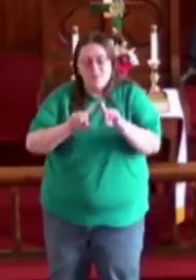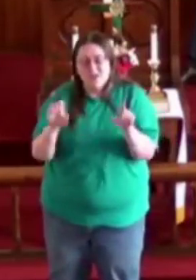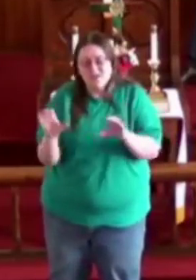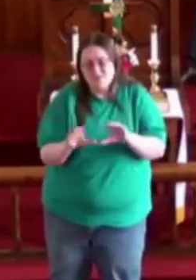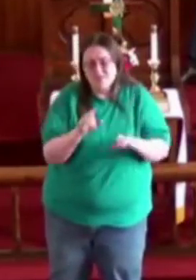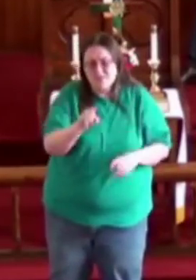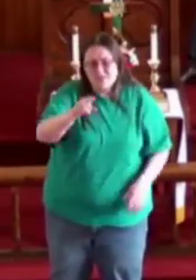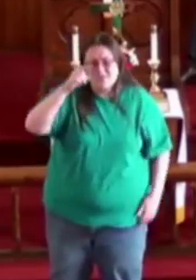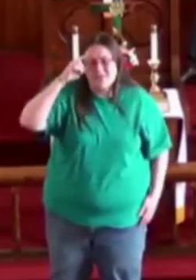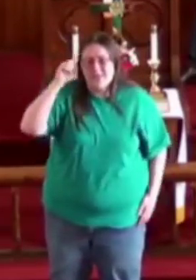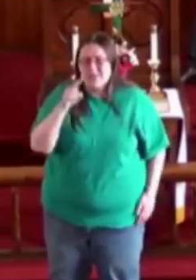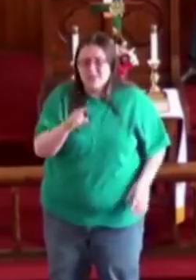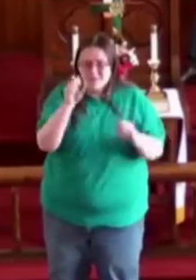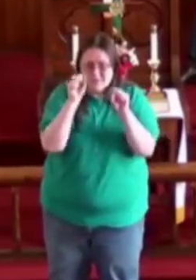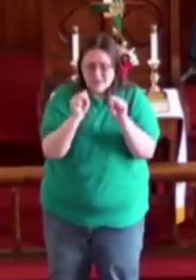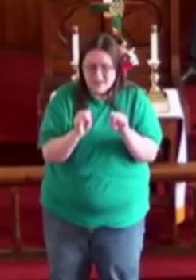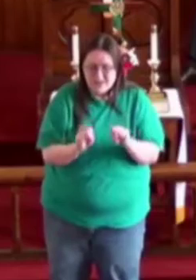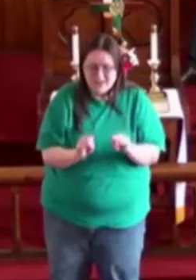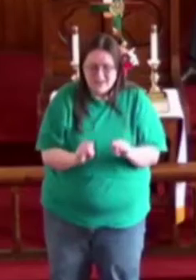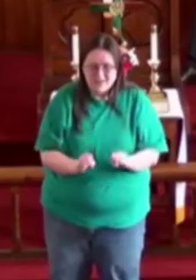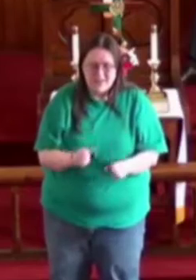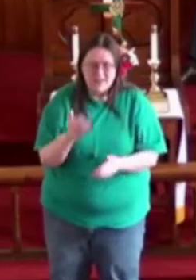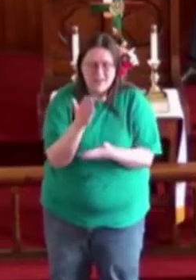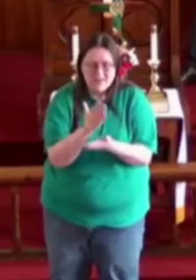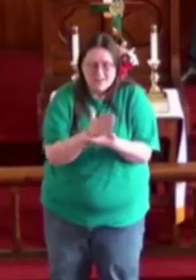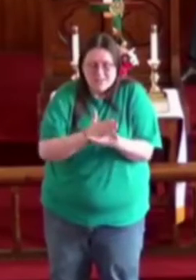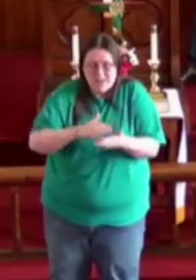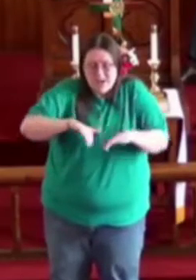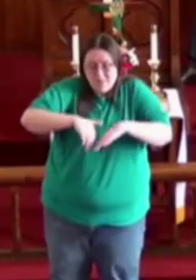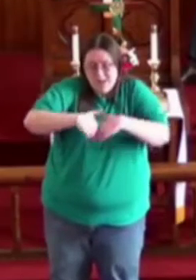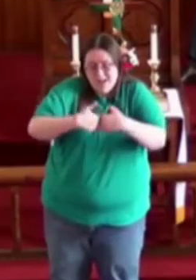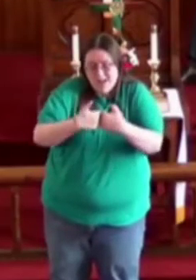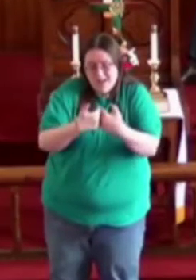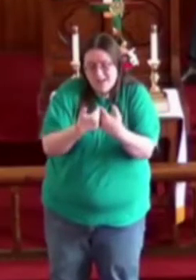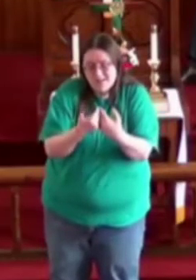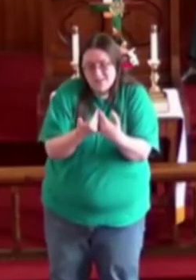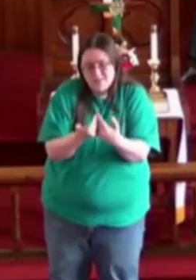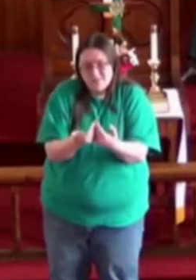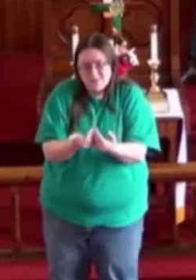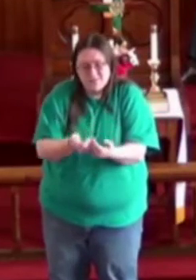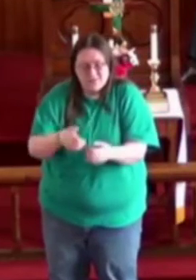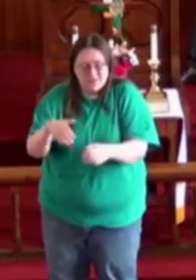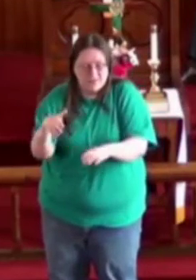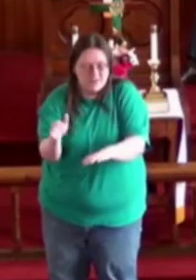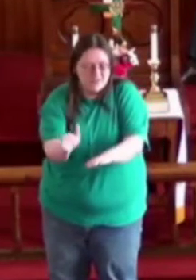But do you think you can Somehow